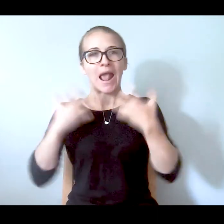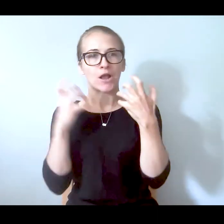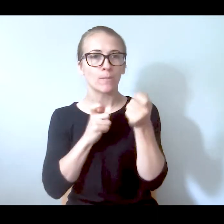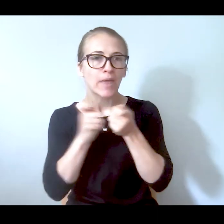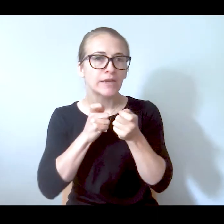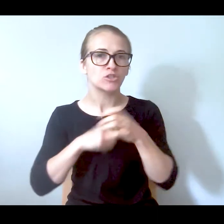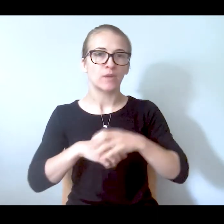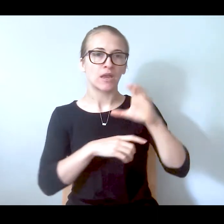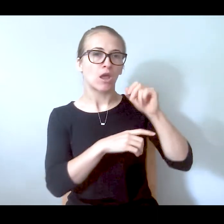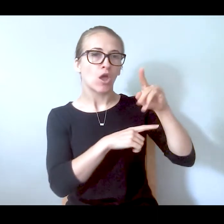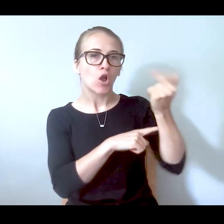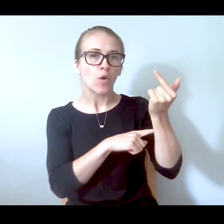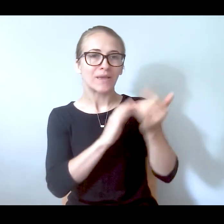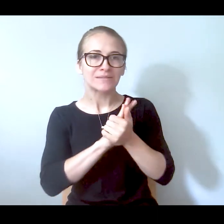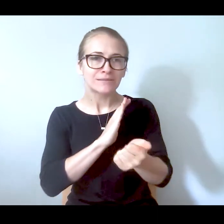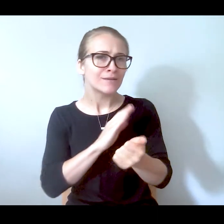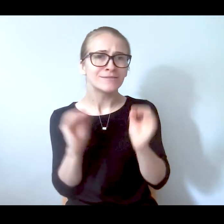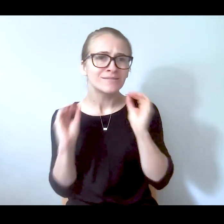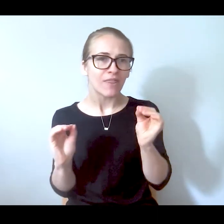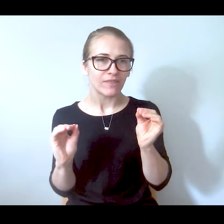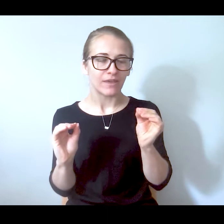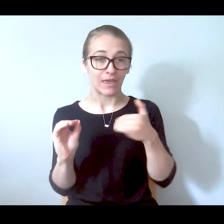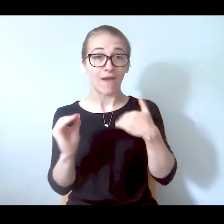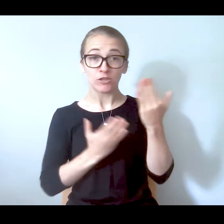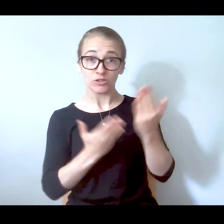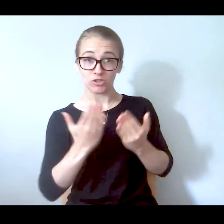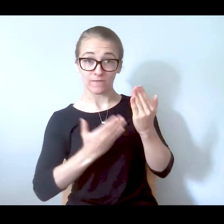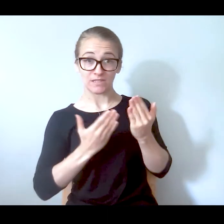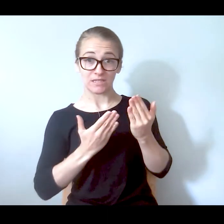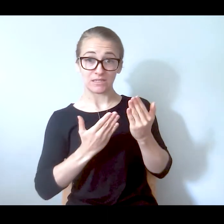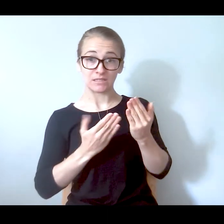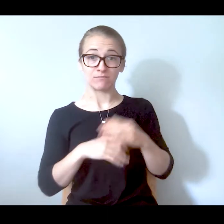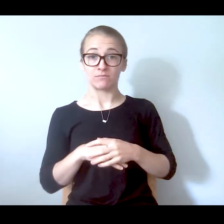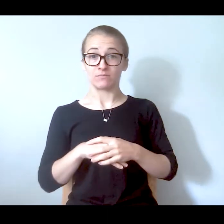And to get those services is like if you call 911 you're not going to get those services.